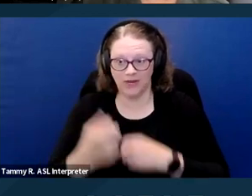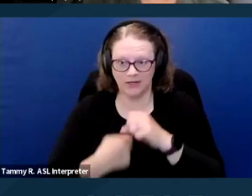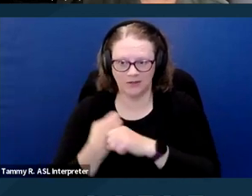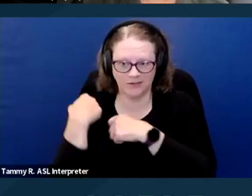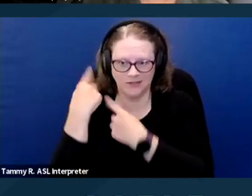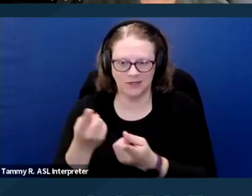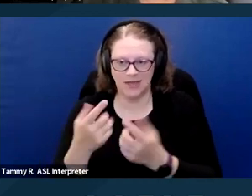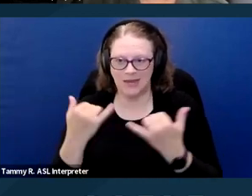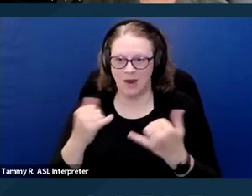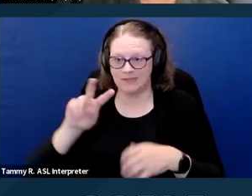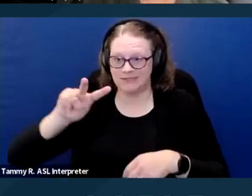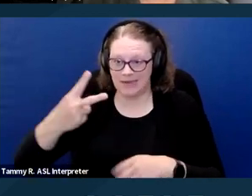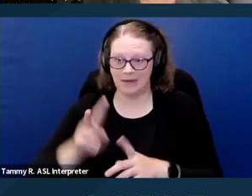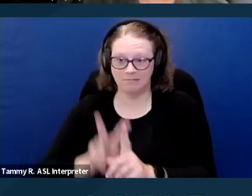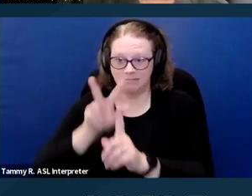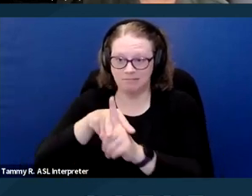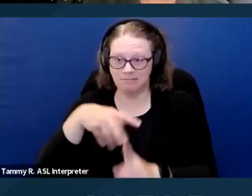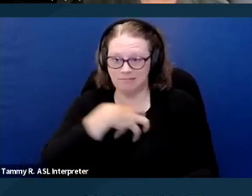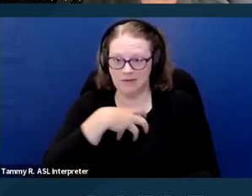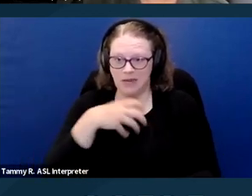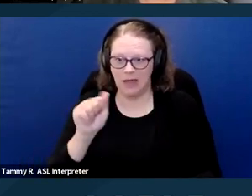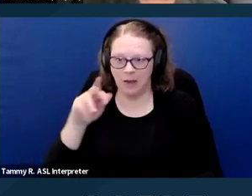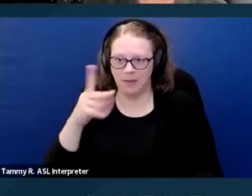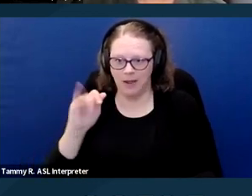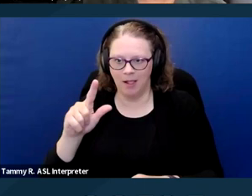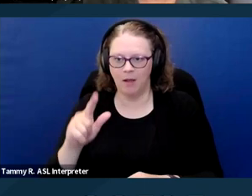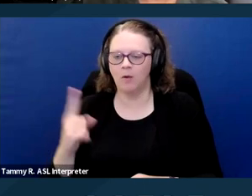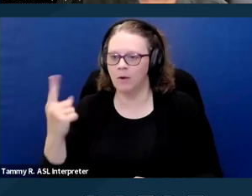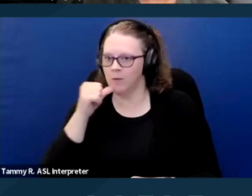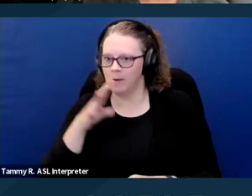It involved a woman, Ms. McClendon and her co-applicant.